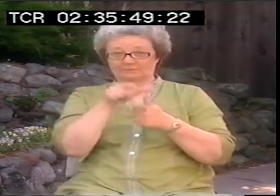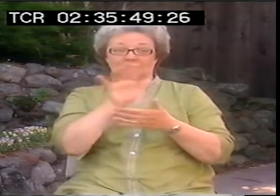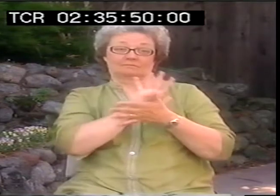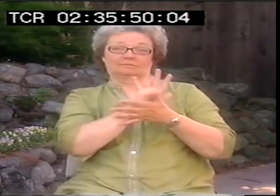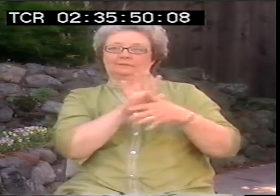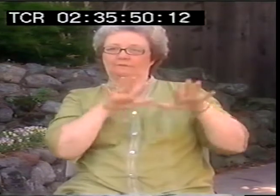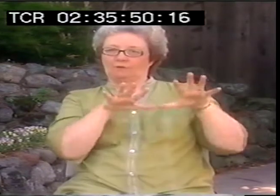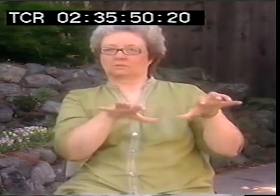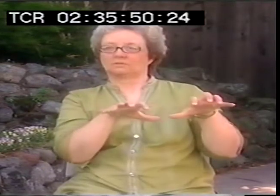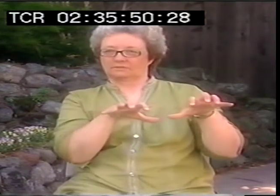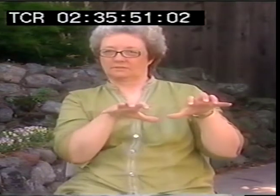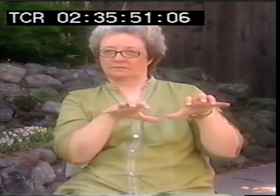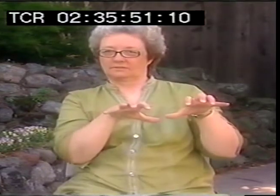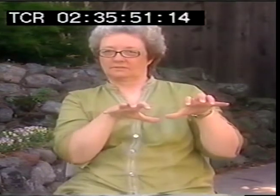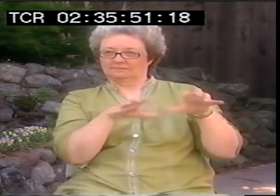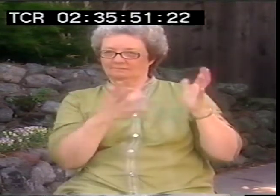If you freeze a film, if you stop it.